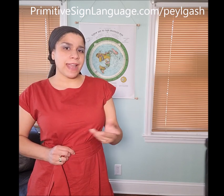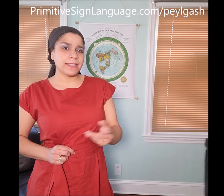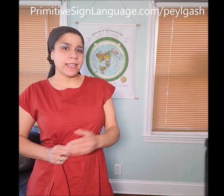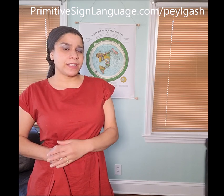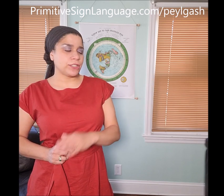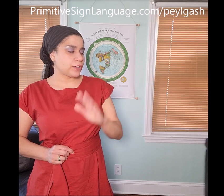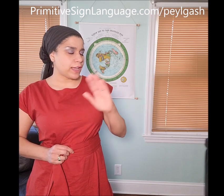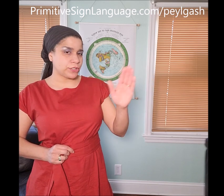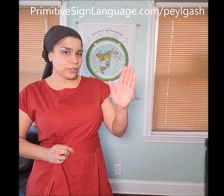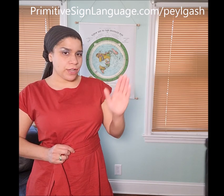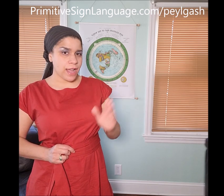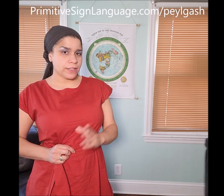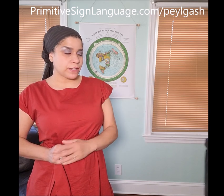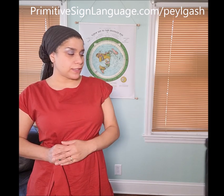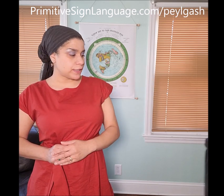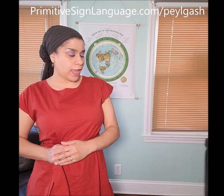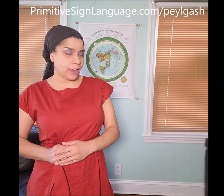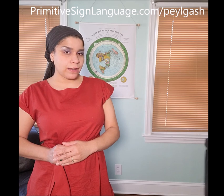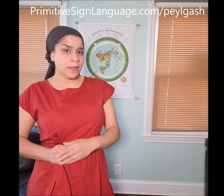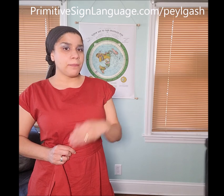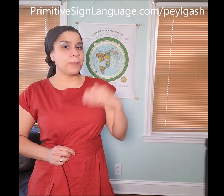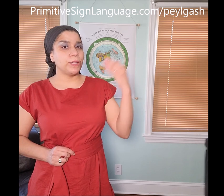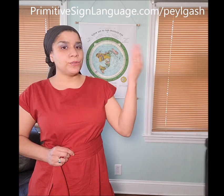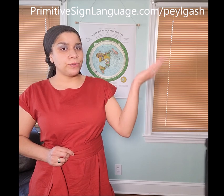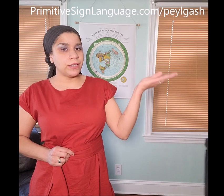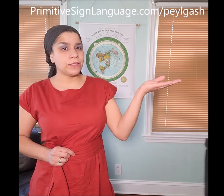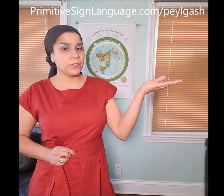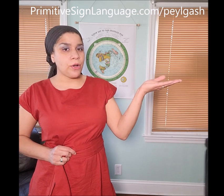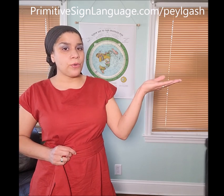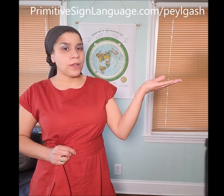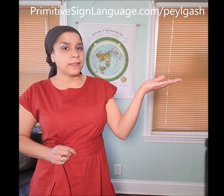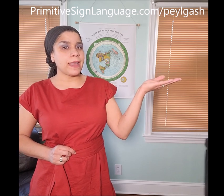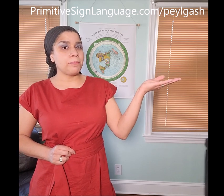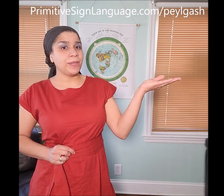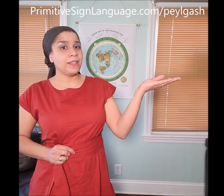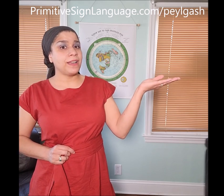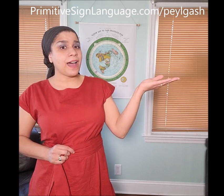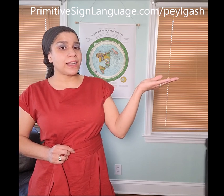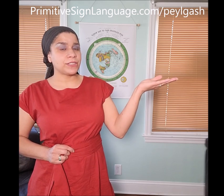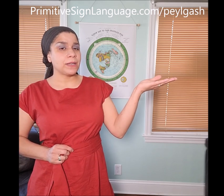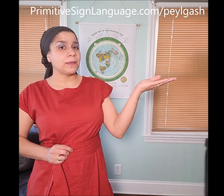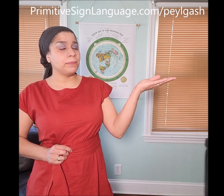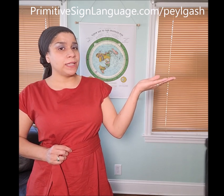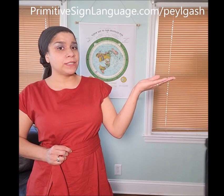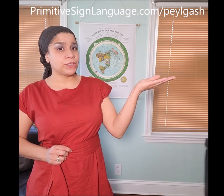that's the hand gesture. I shall not sign it but you do need to know that "𐤐𐤉𐤋𐤂𐤔 peylgash" means